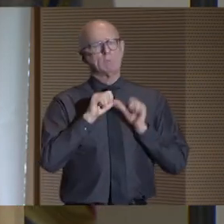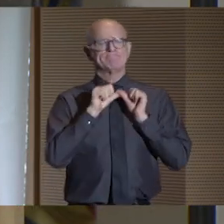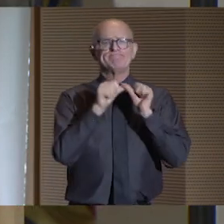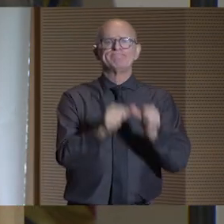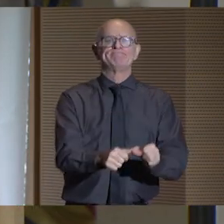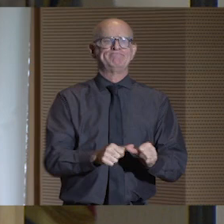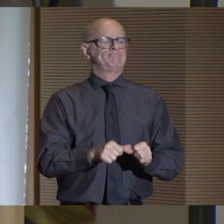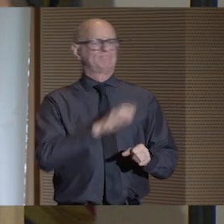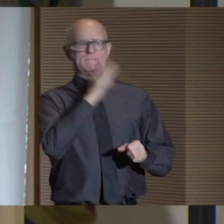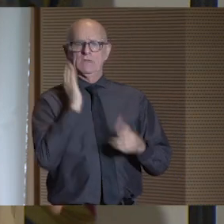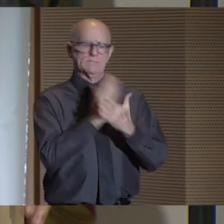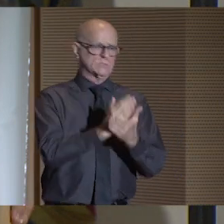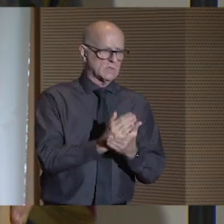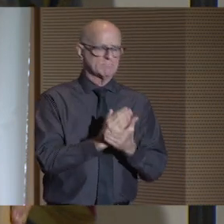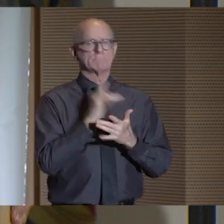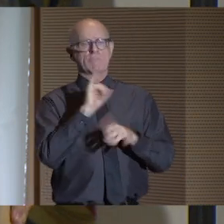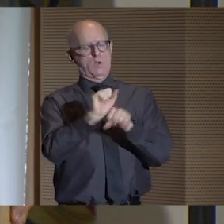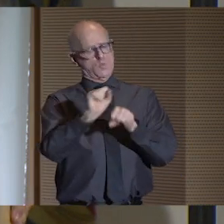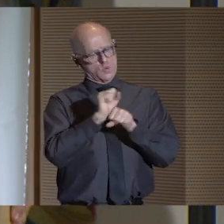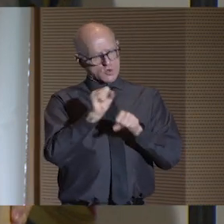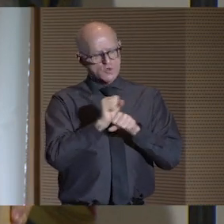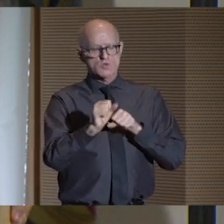It's ongoing, relentless work,